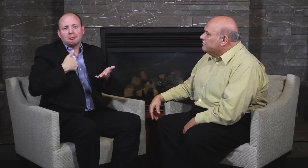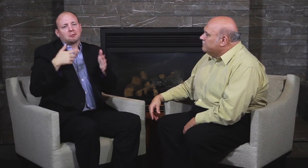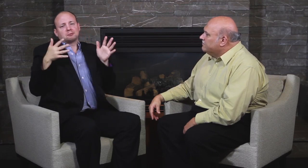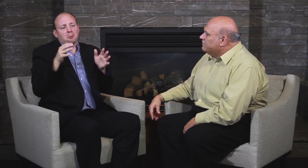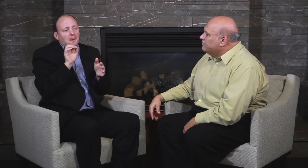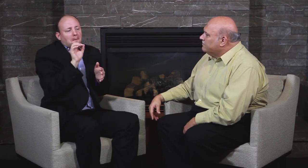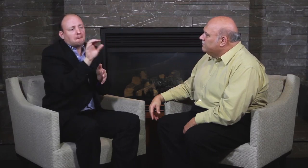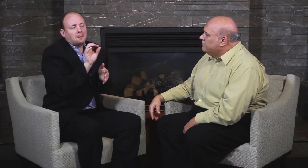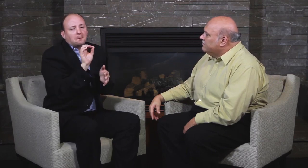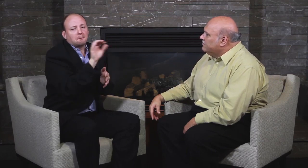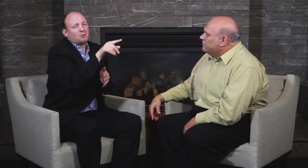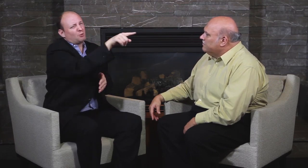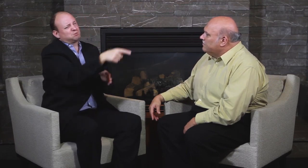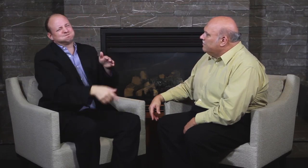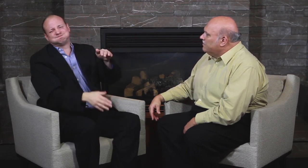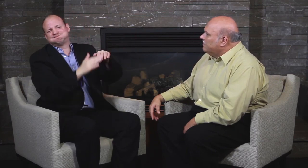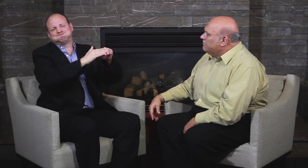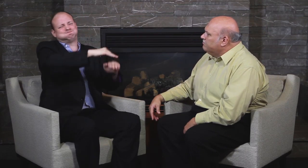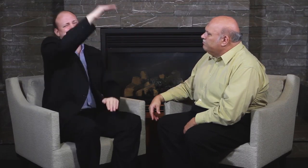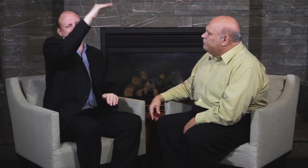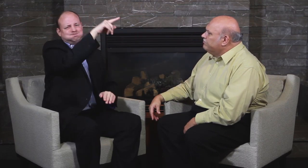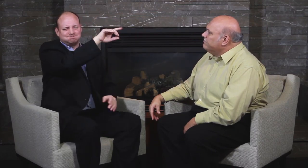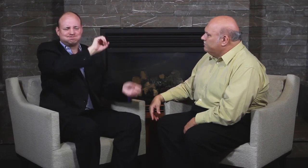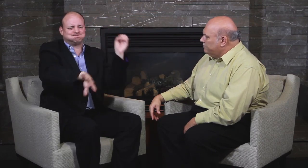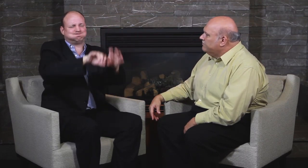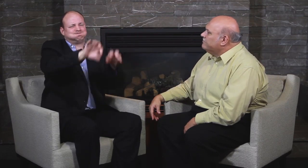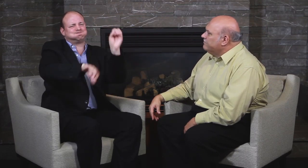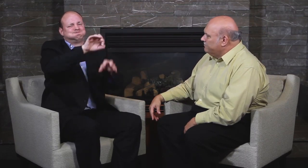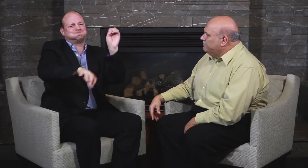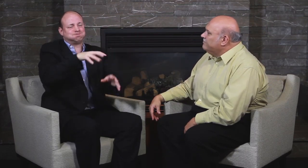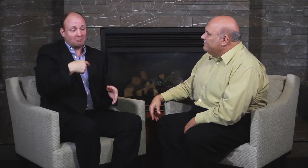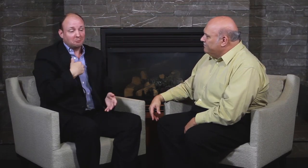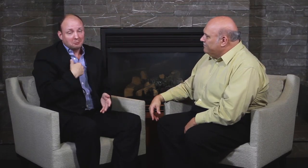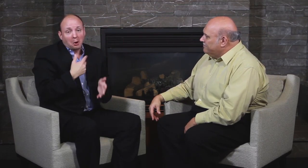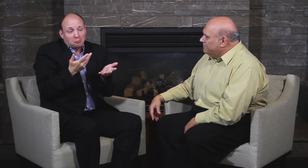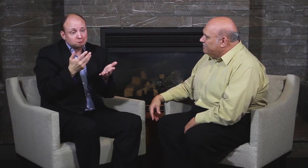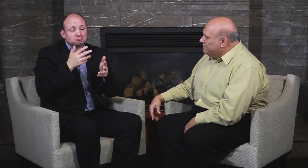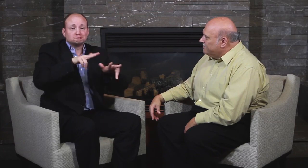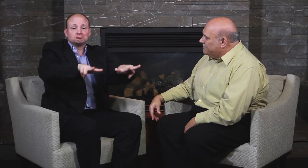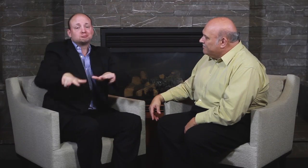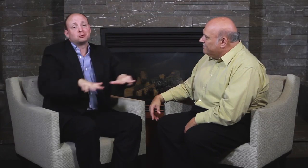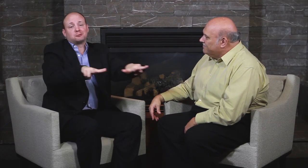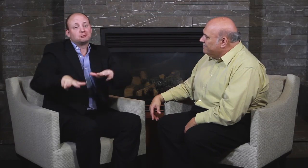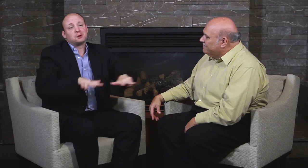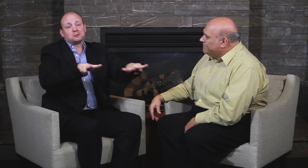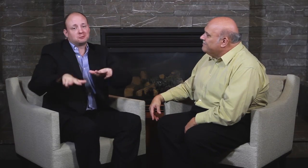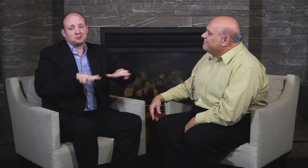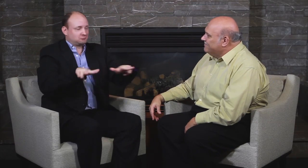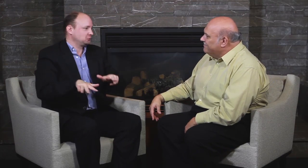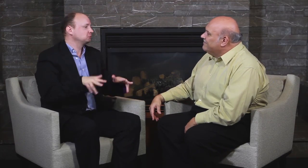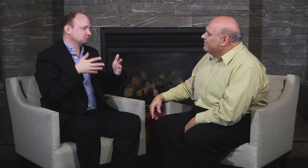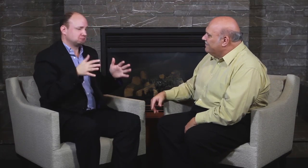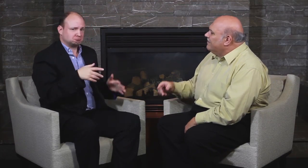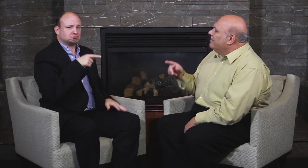My boss works more and gives me the information to make videos.